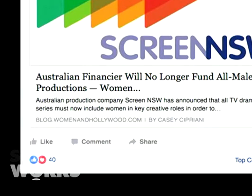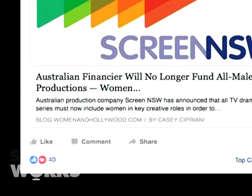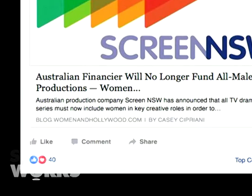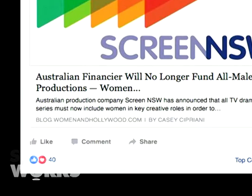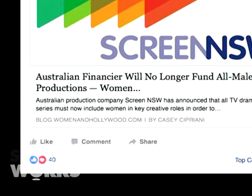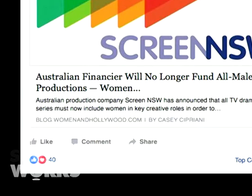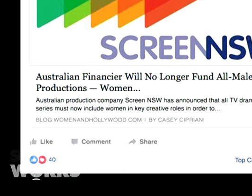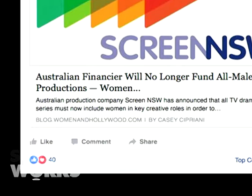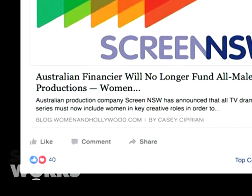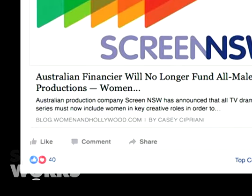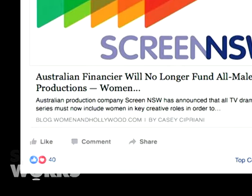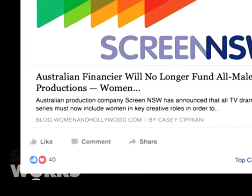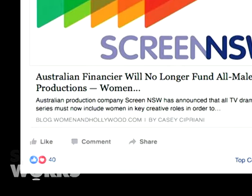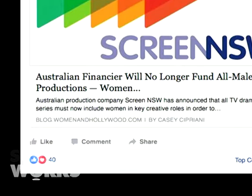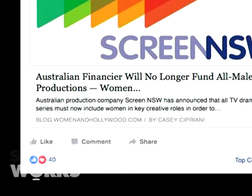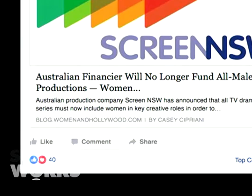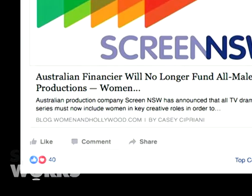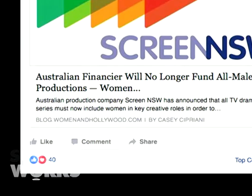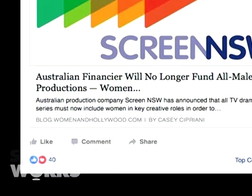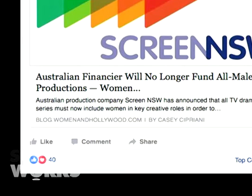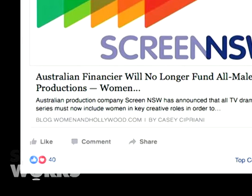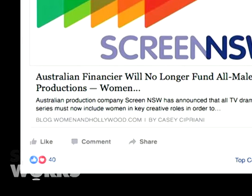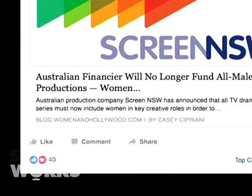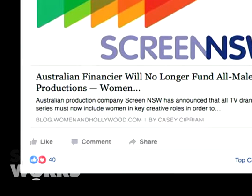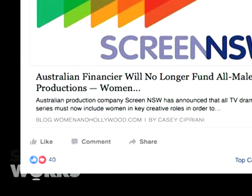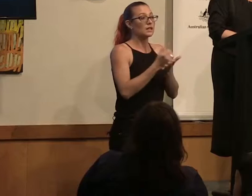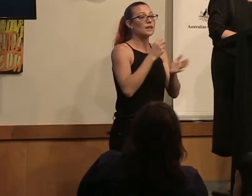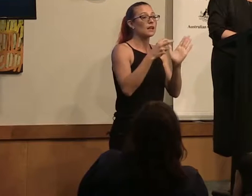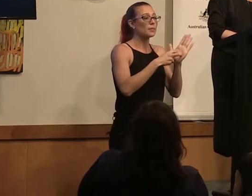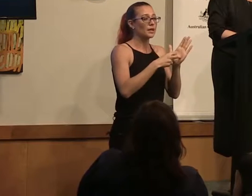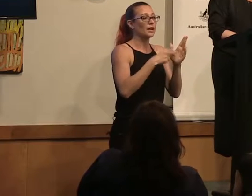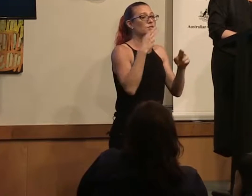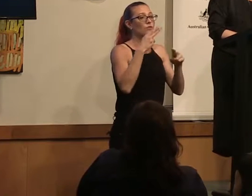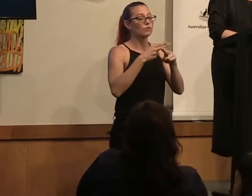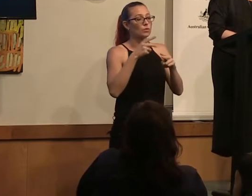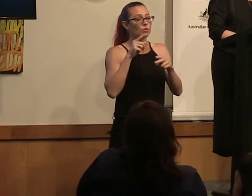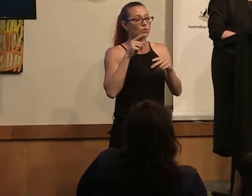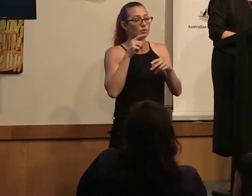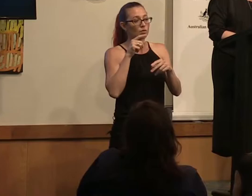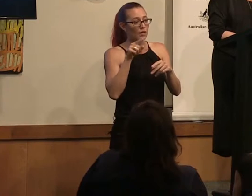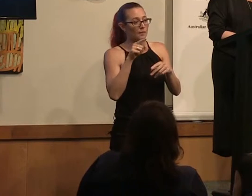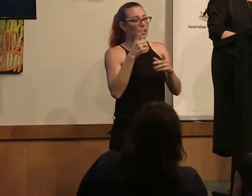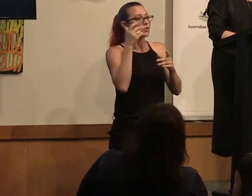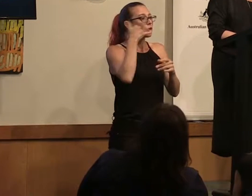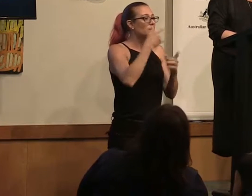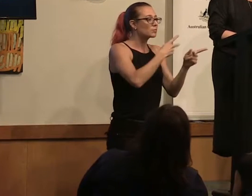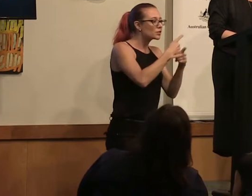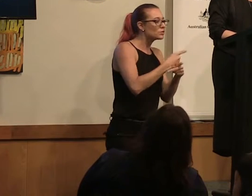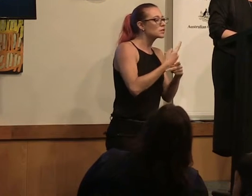finance. That can mean getting the application form in then calling the producers and saying the money will only